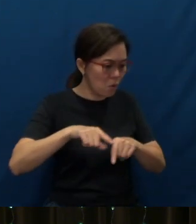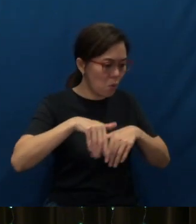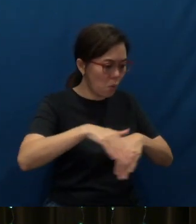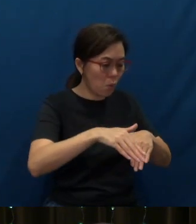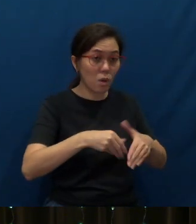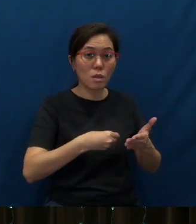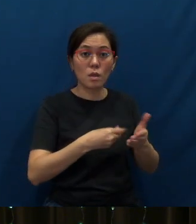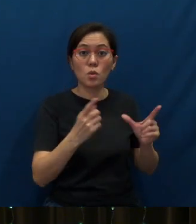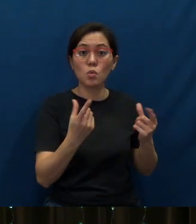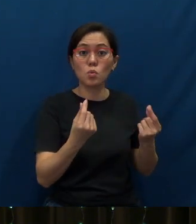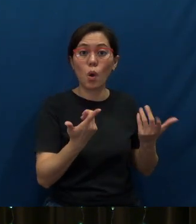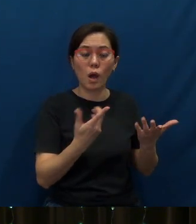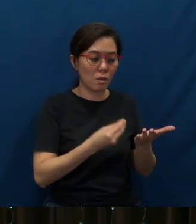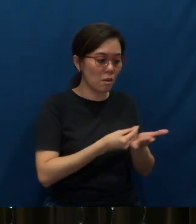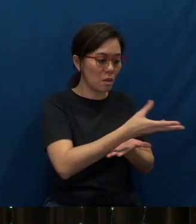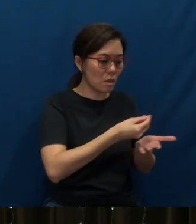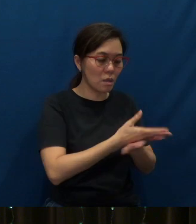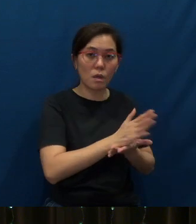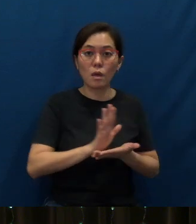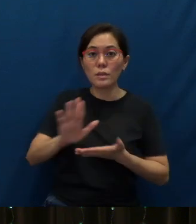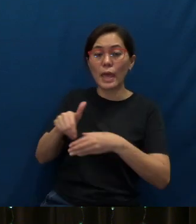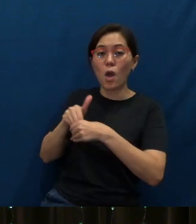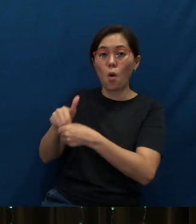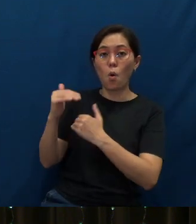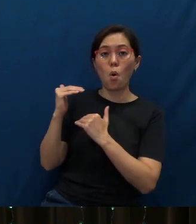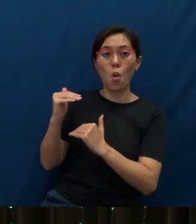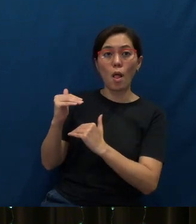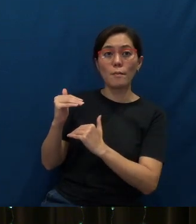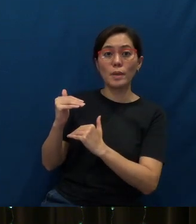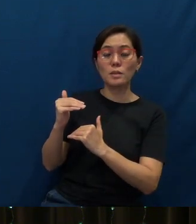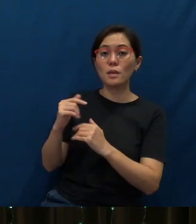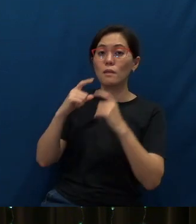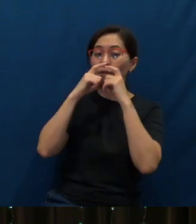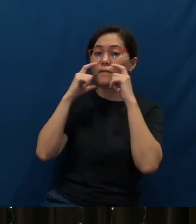They were giving away their own limited stock of face masks,